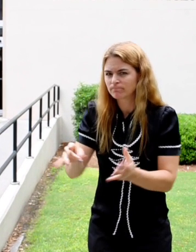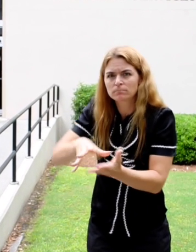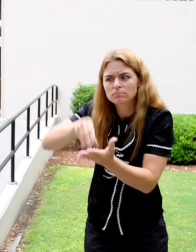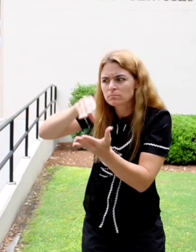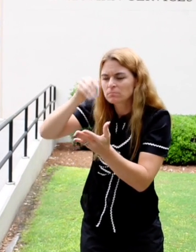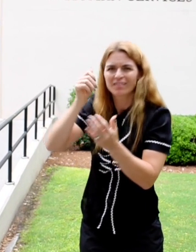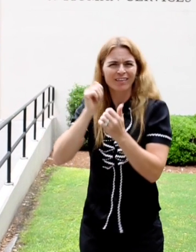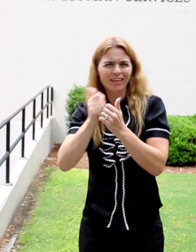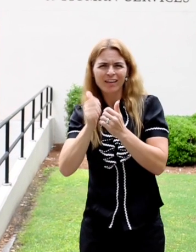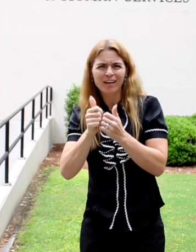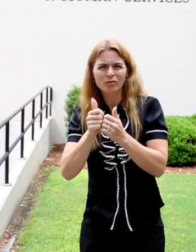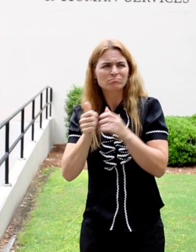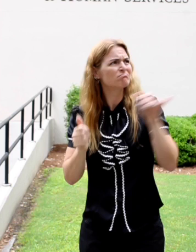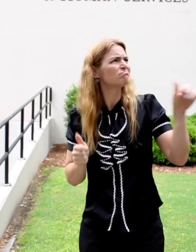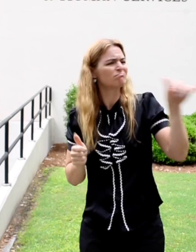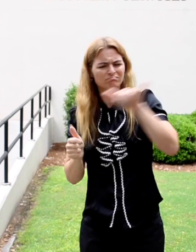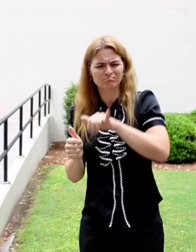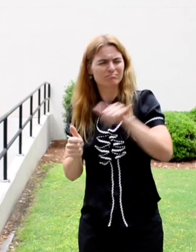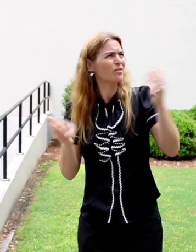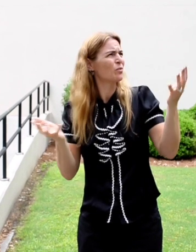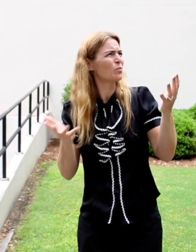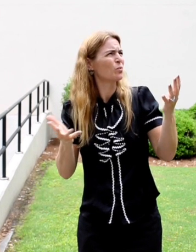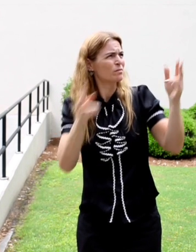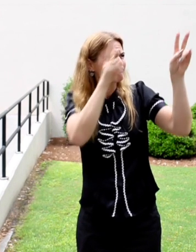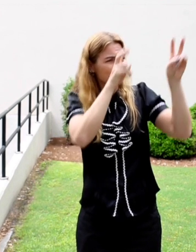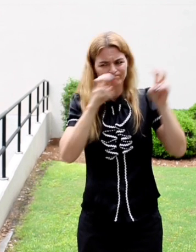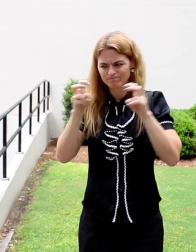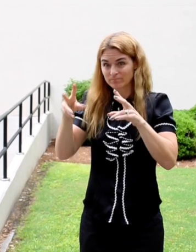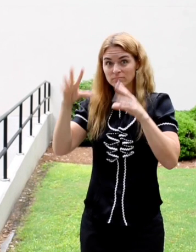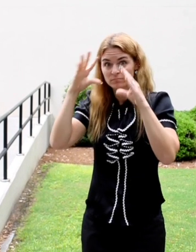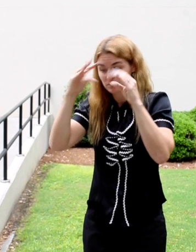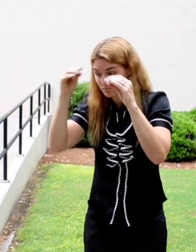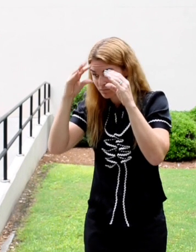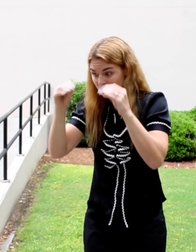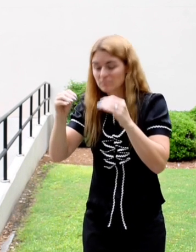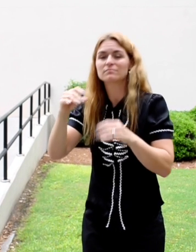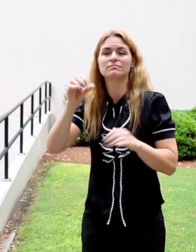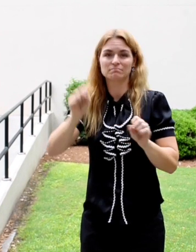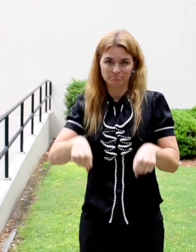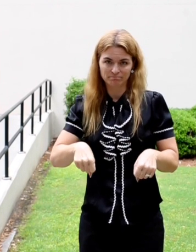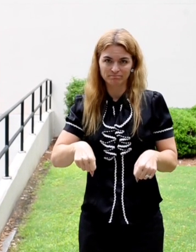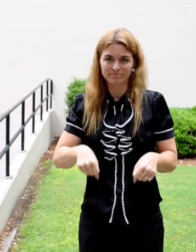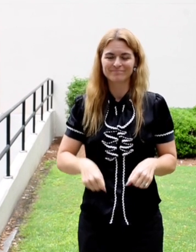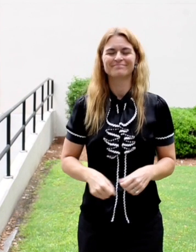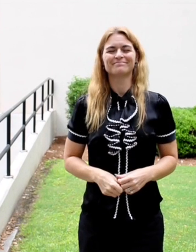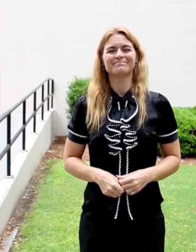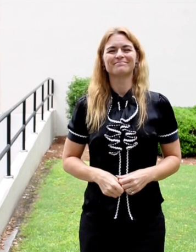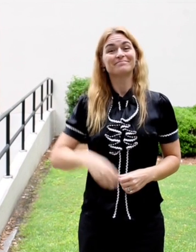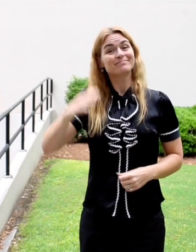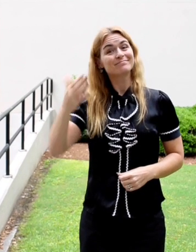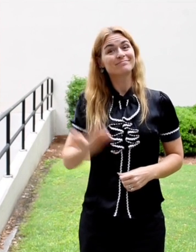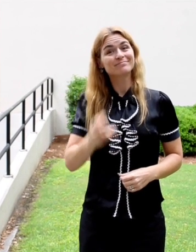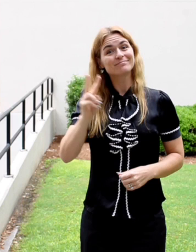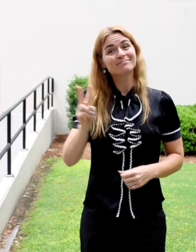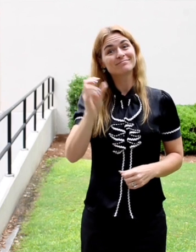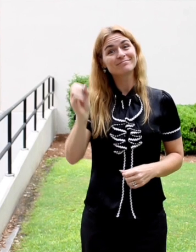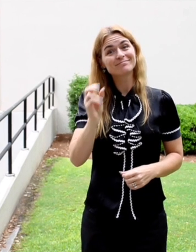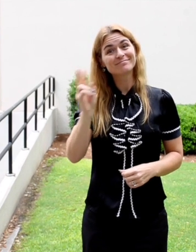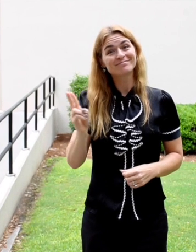learning ASL. We compare these two to find strategies to implement in teaching Deaf students. Welcome to VSU!